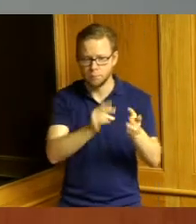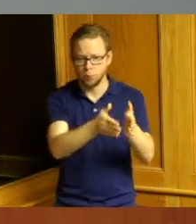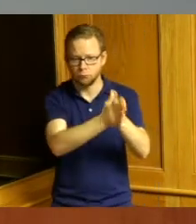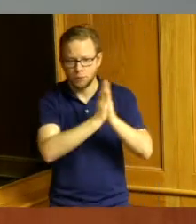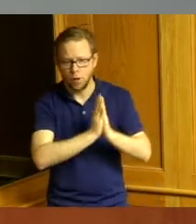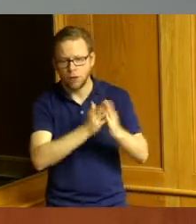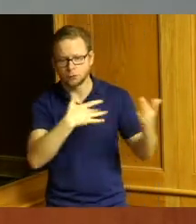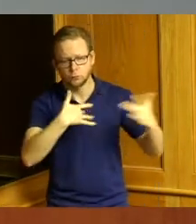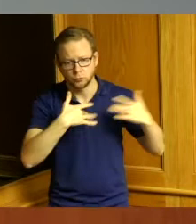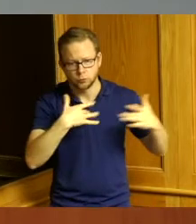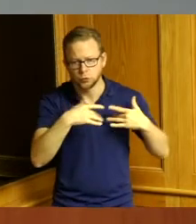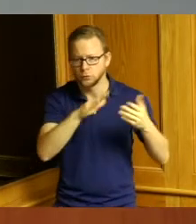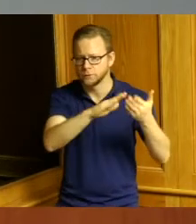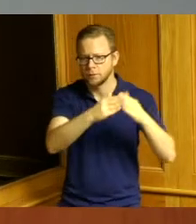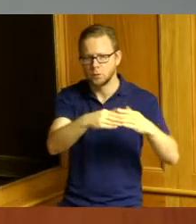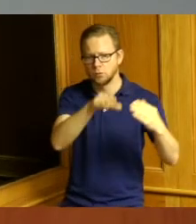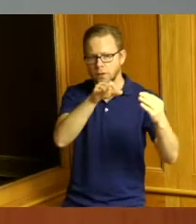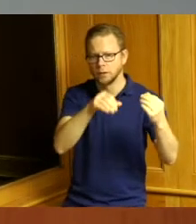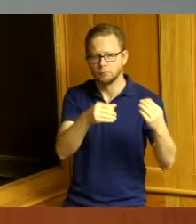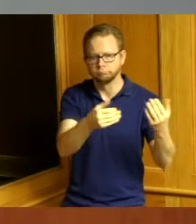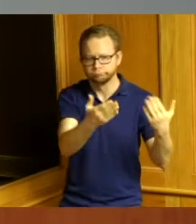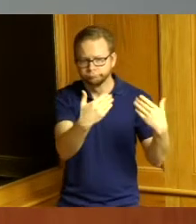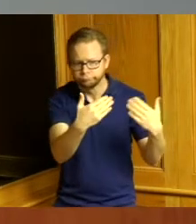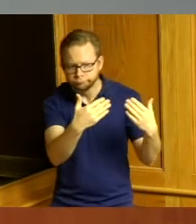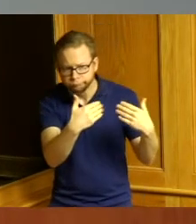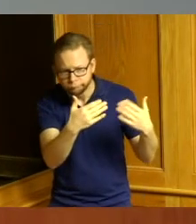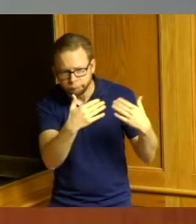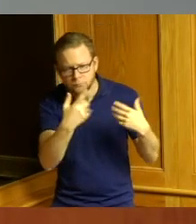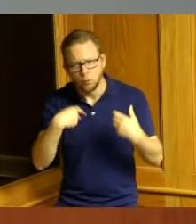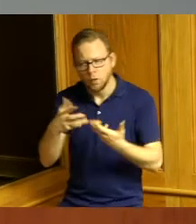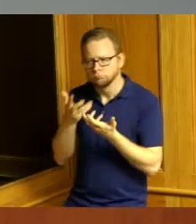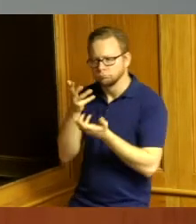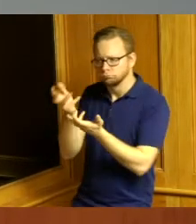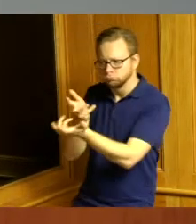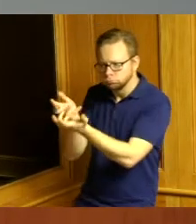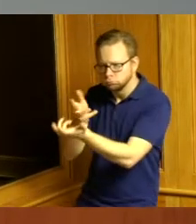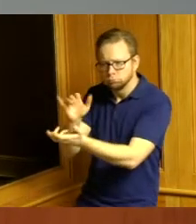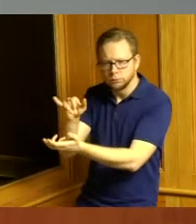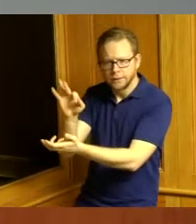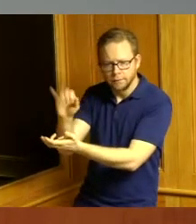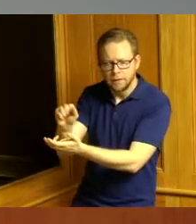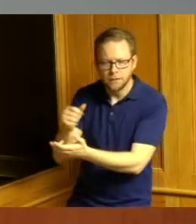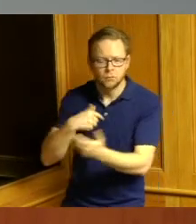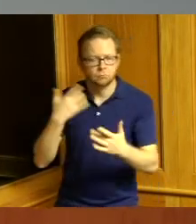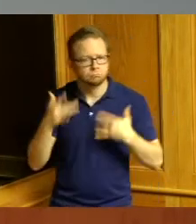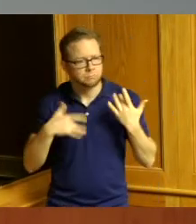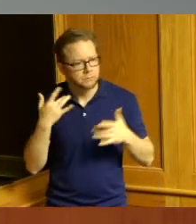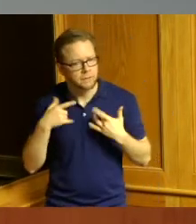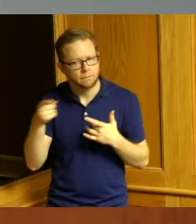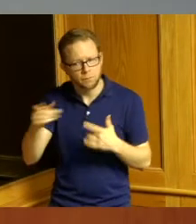around in the community so I'm very excited that you're you're willing to lead the organization